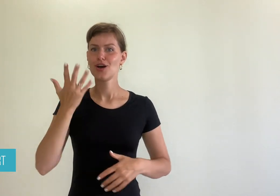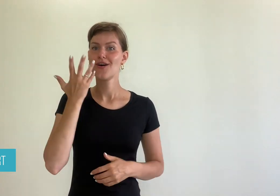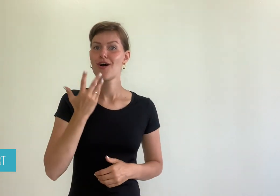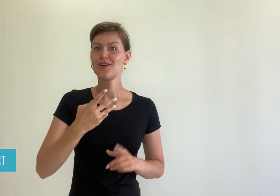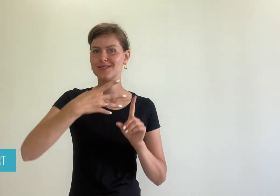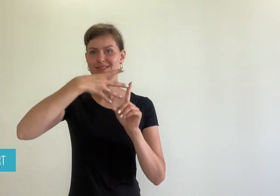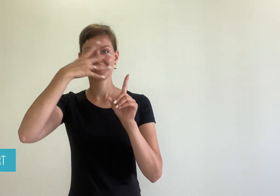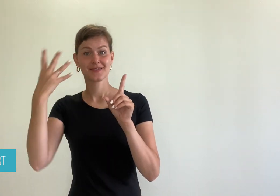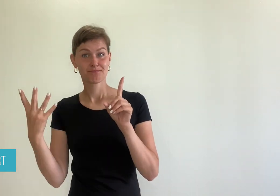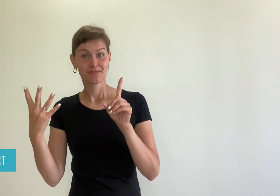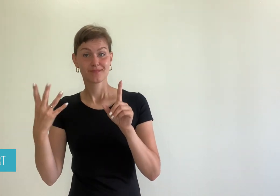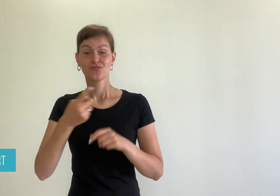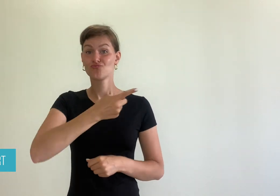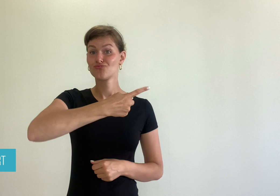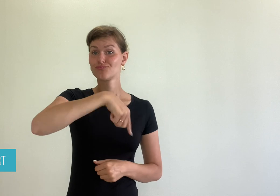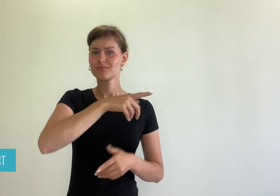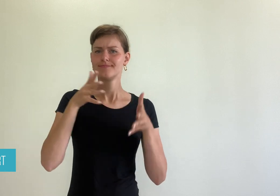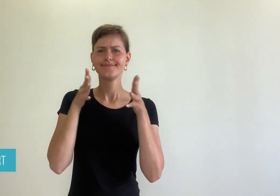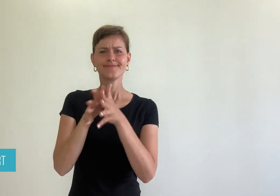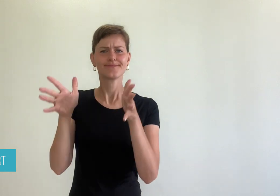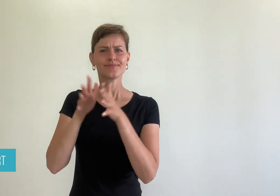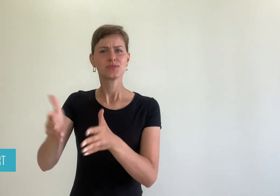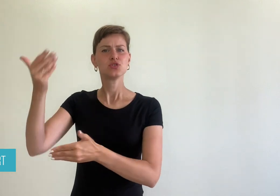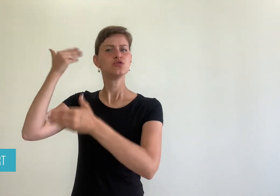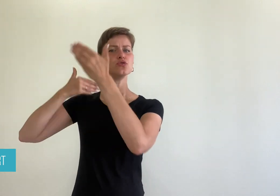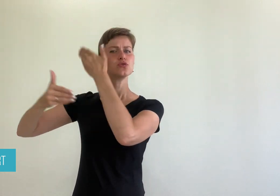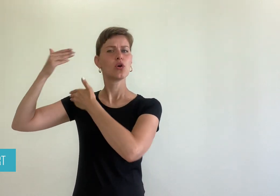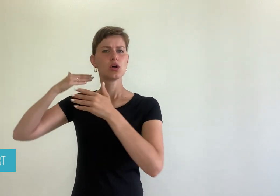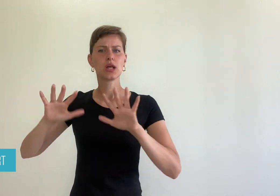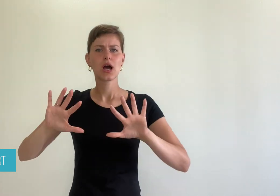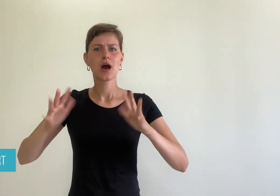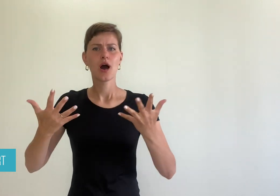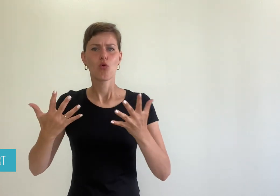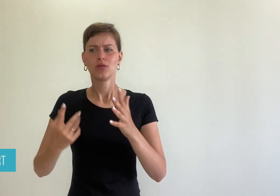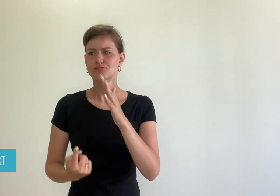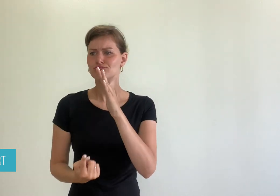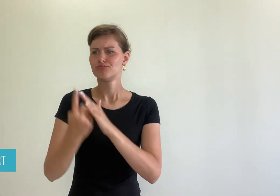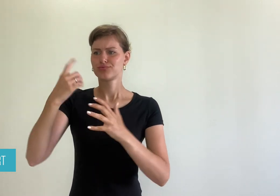T-shirts. They talked about the history of the LGBTQ+ community.